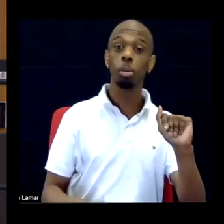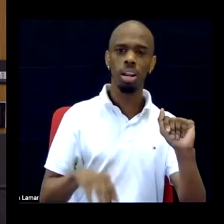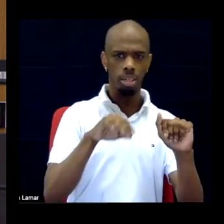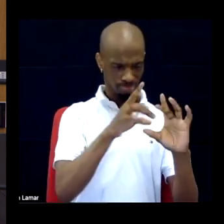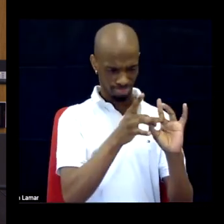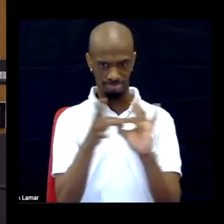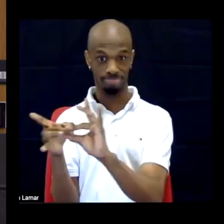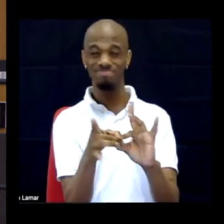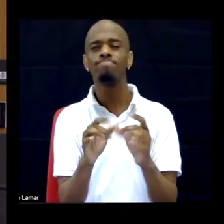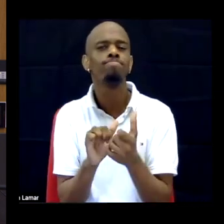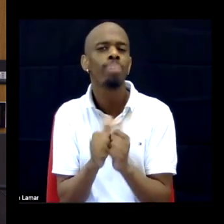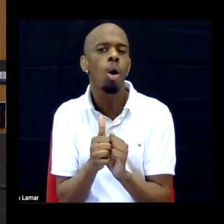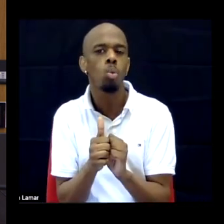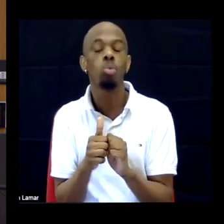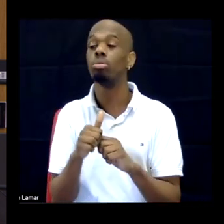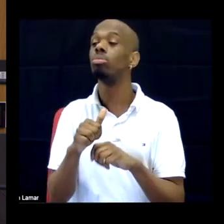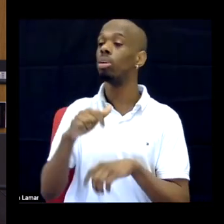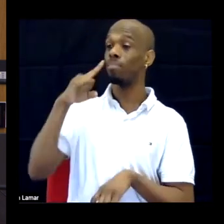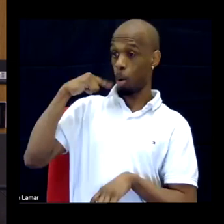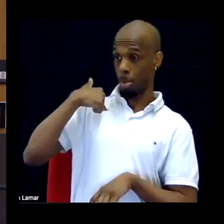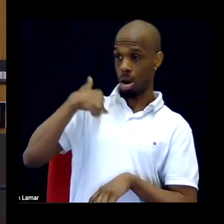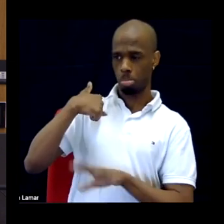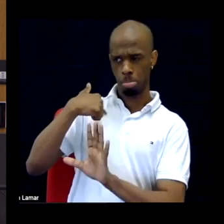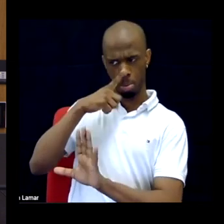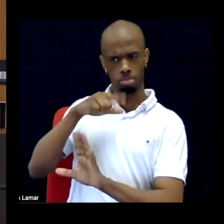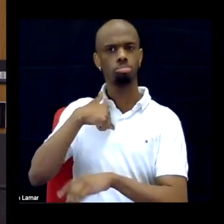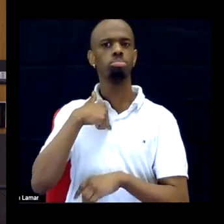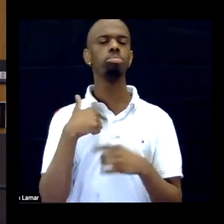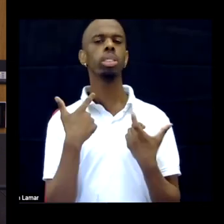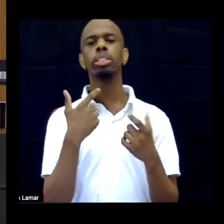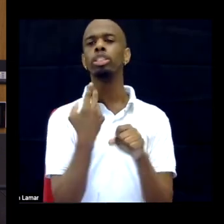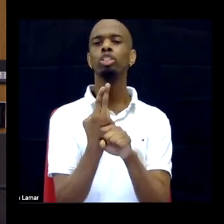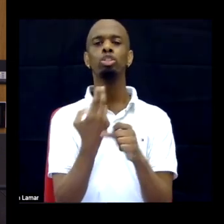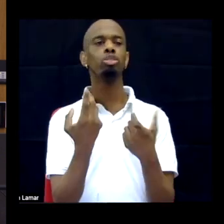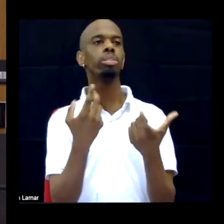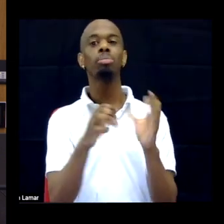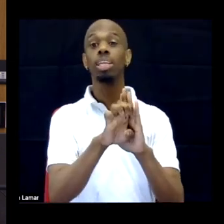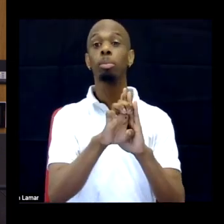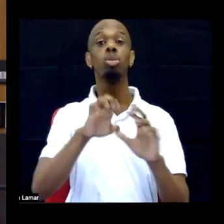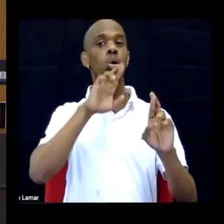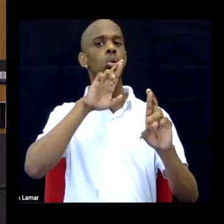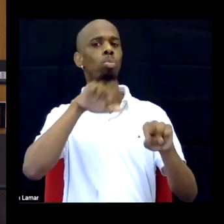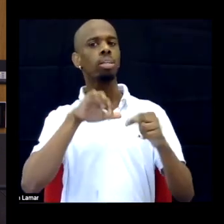Yeah, so, for me, I use an example frequently in terms of reactions to police violence.